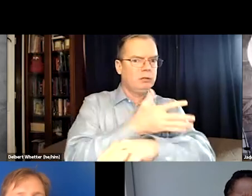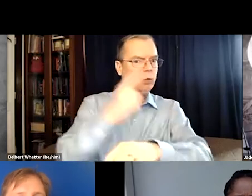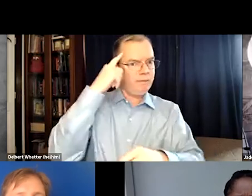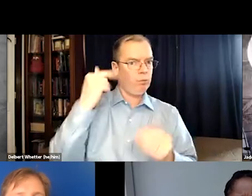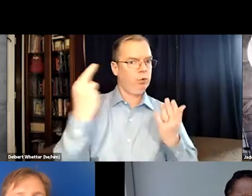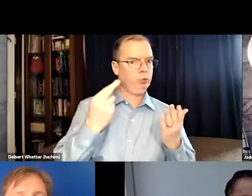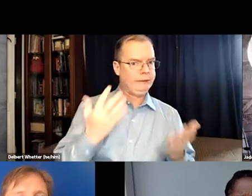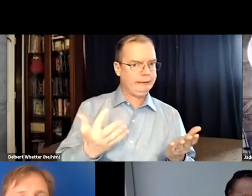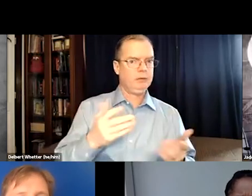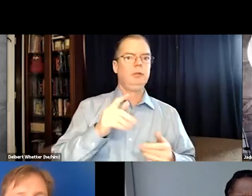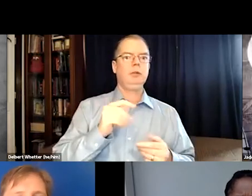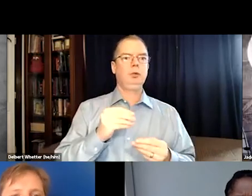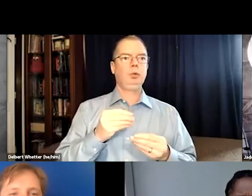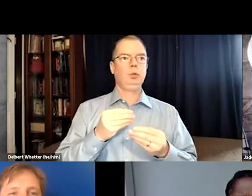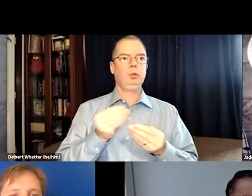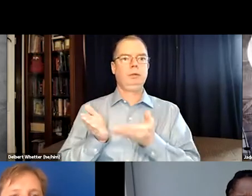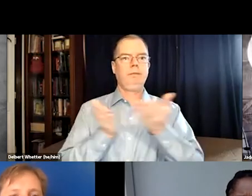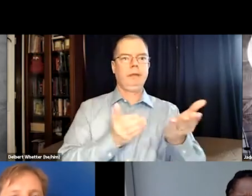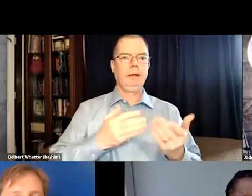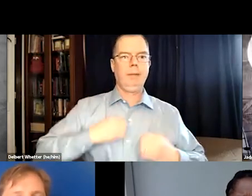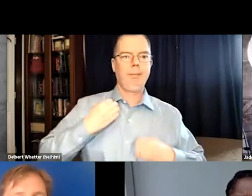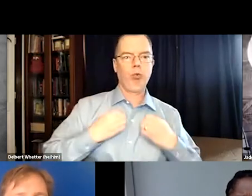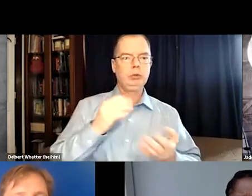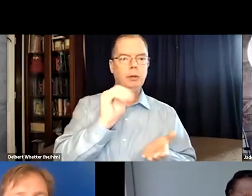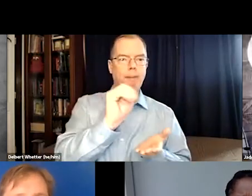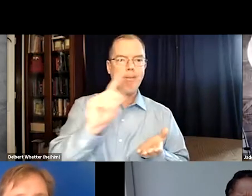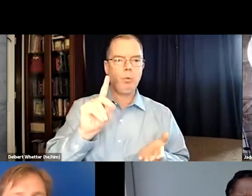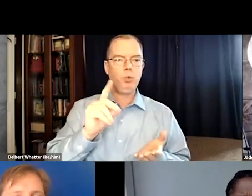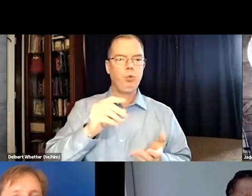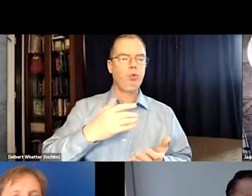because they chose the lyrics in their own songs for a reason.